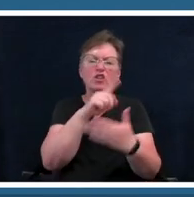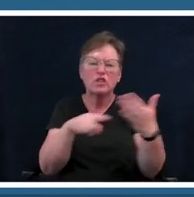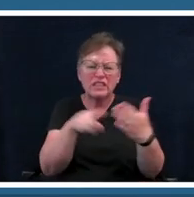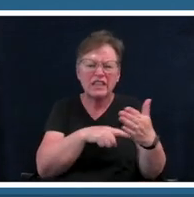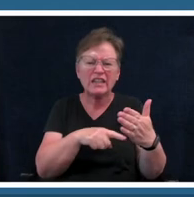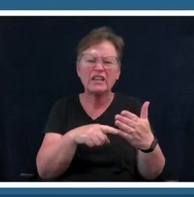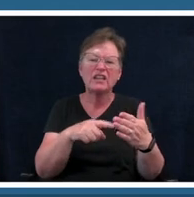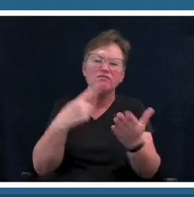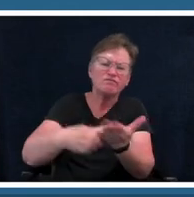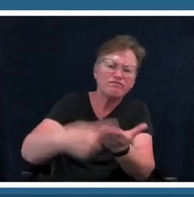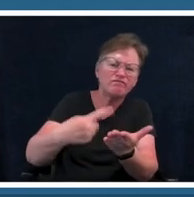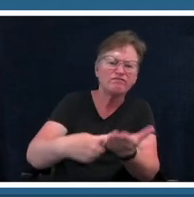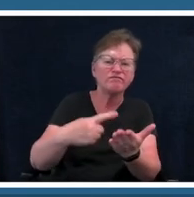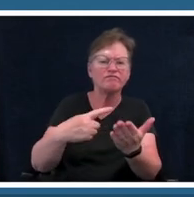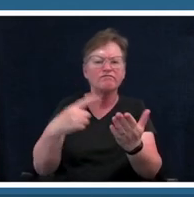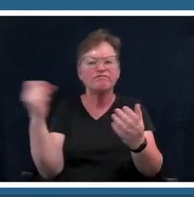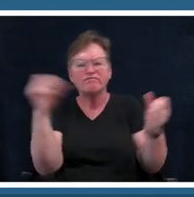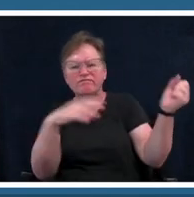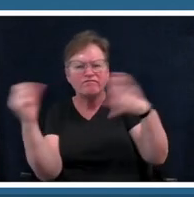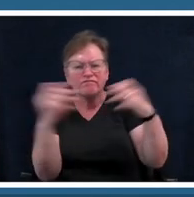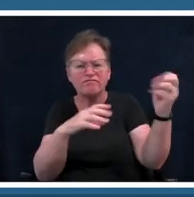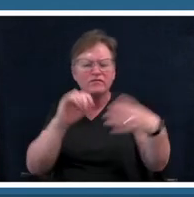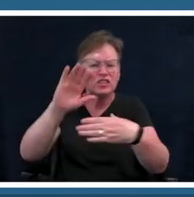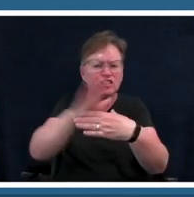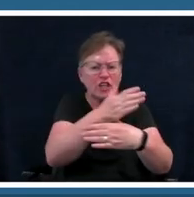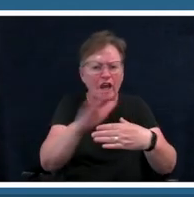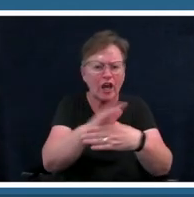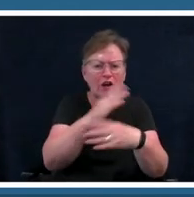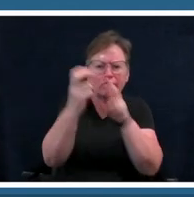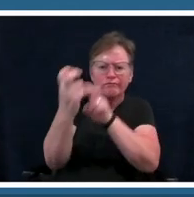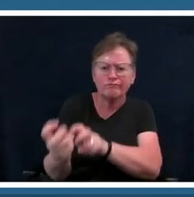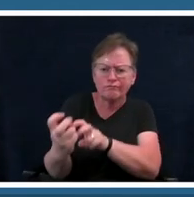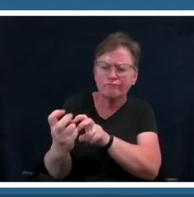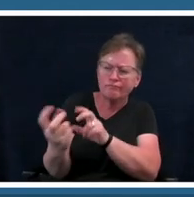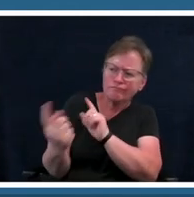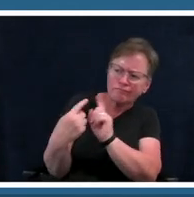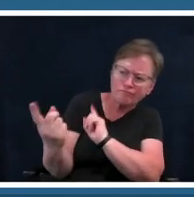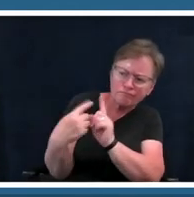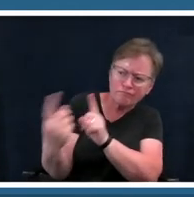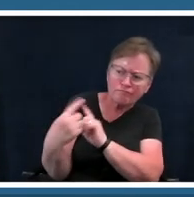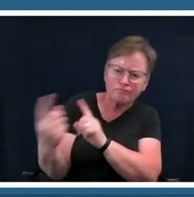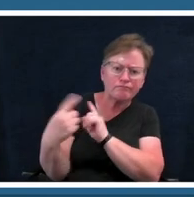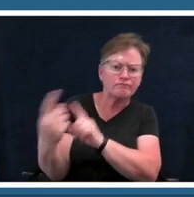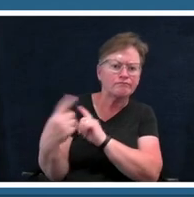their visualization with a peer and receive feedback